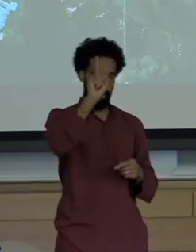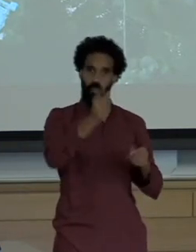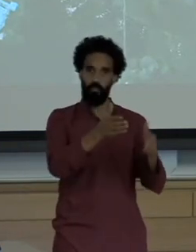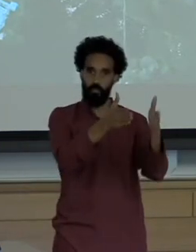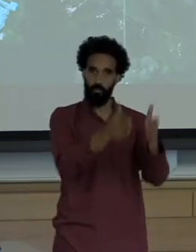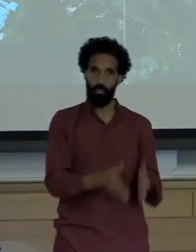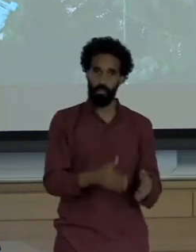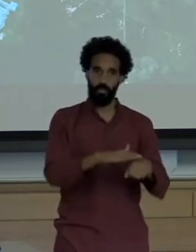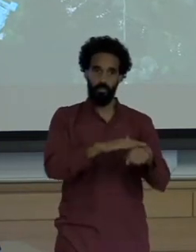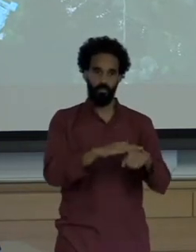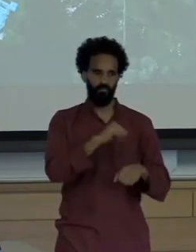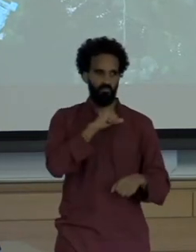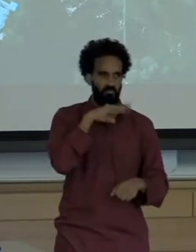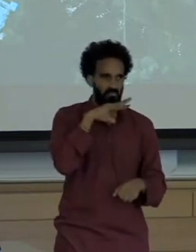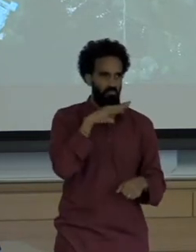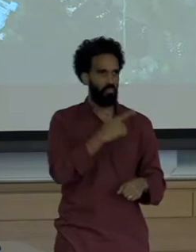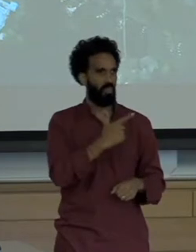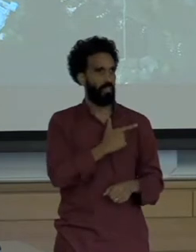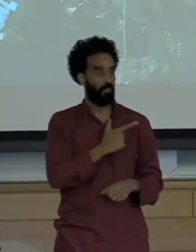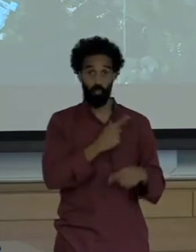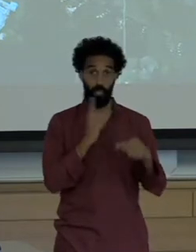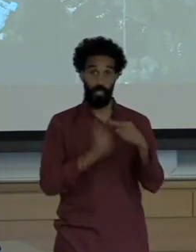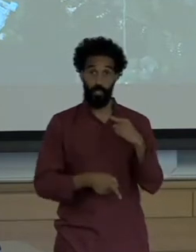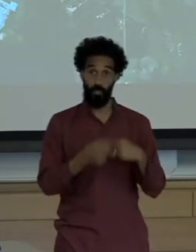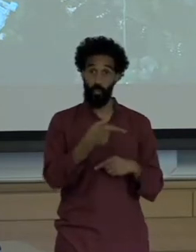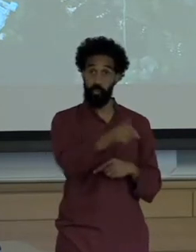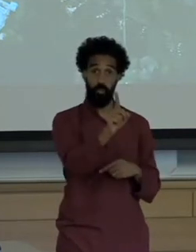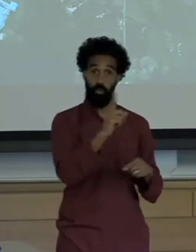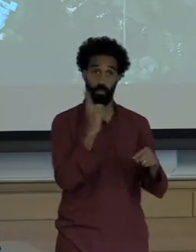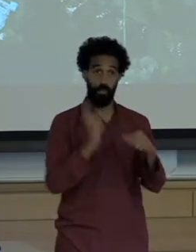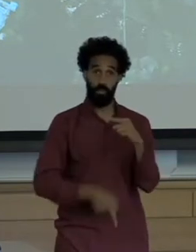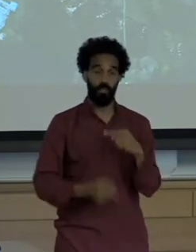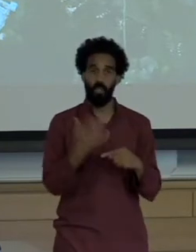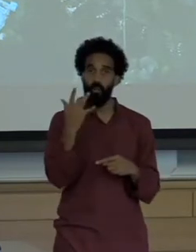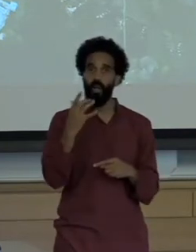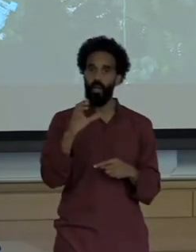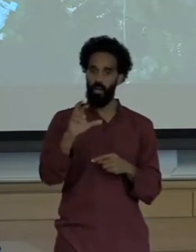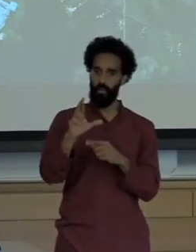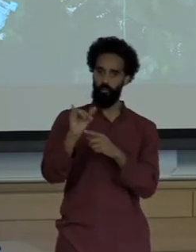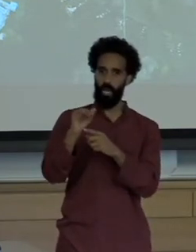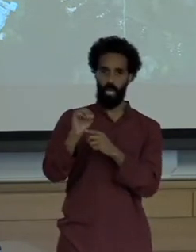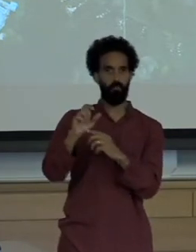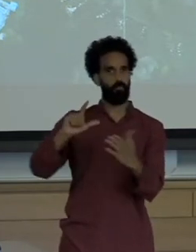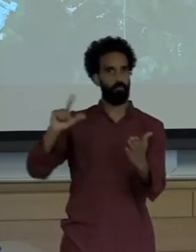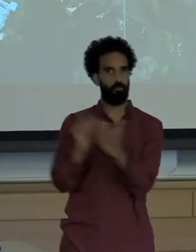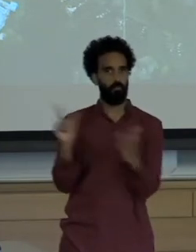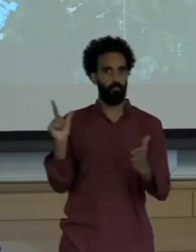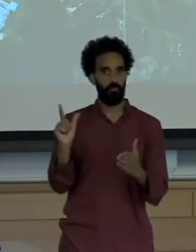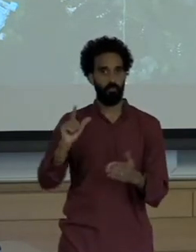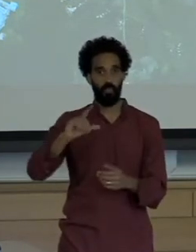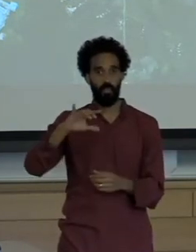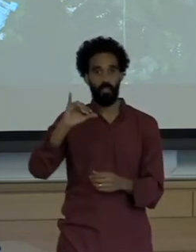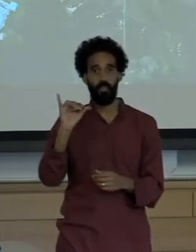dirty or lazy because that is a crime punishable an offense punishable with jail time" and